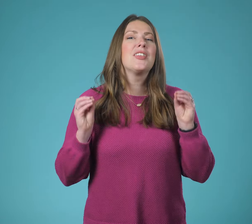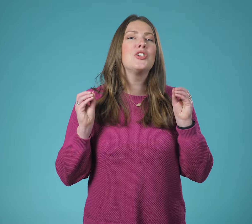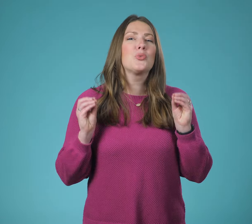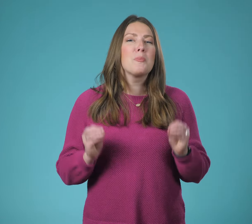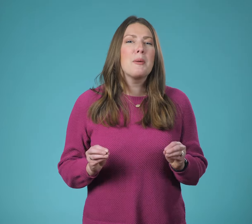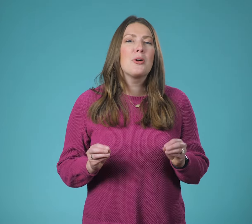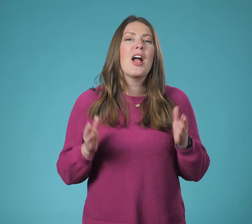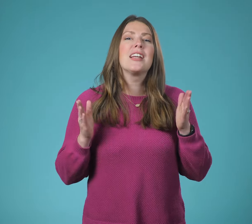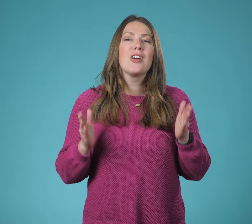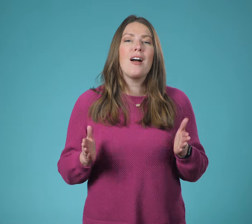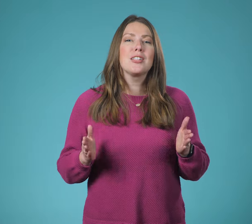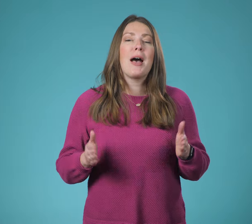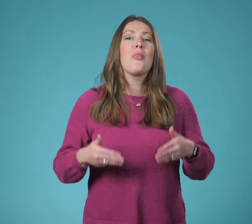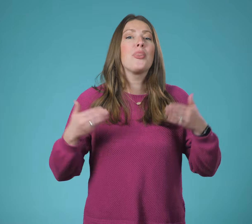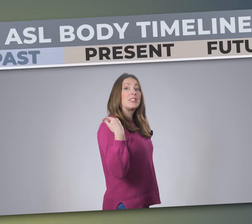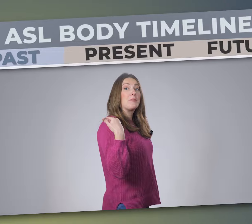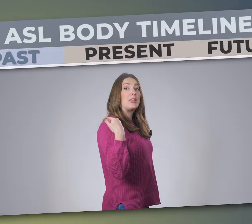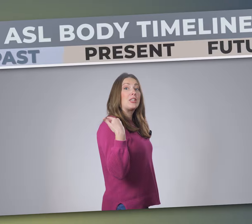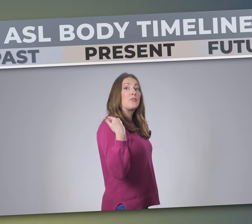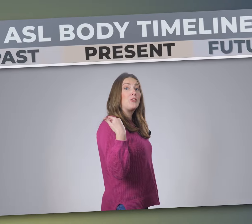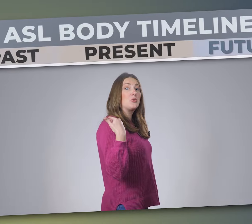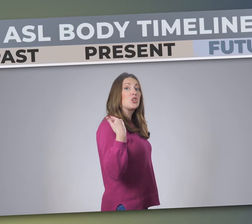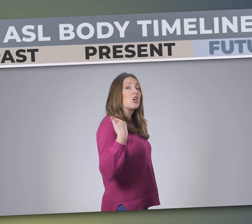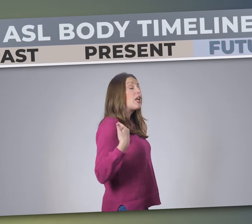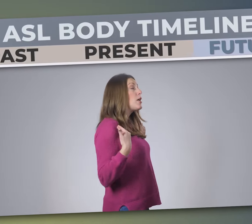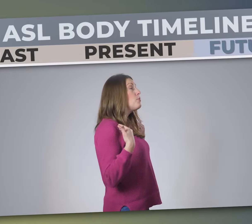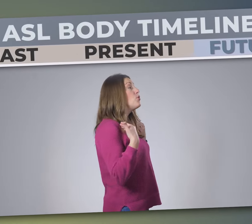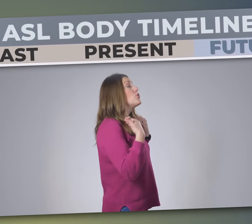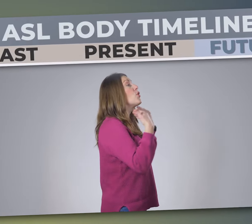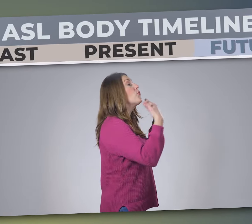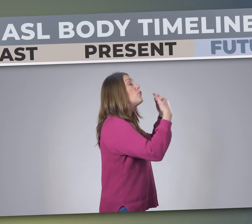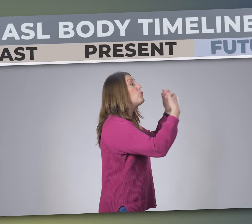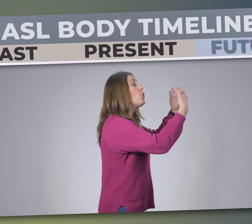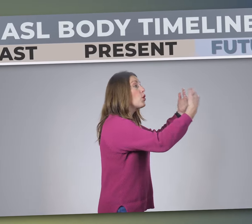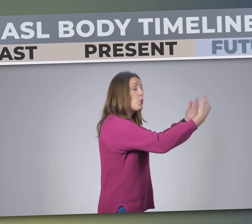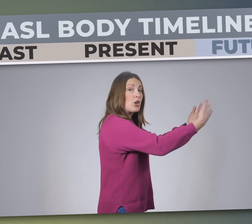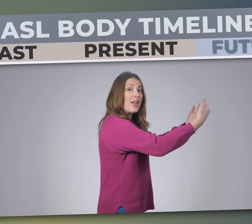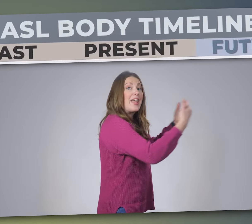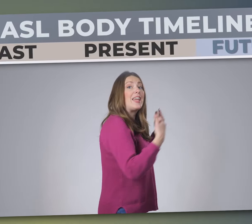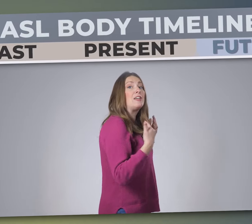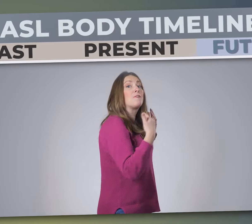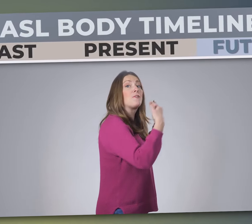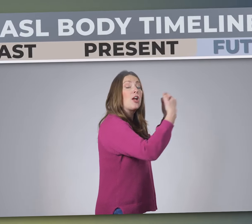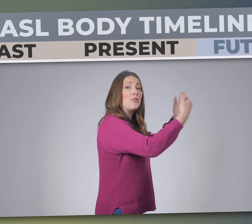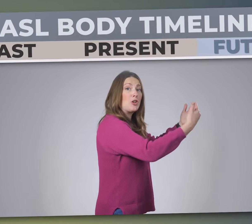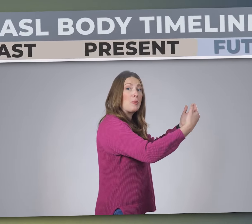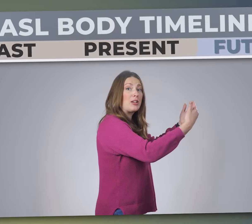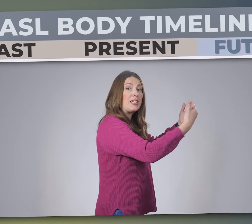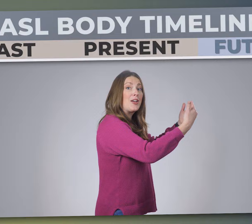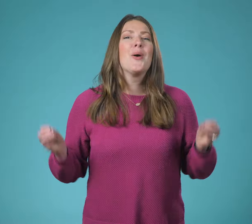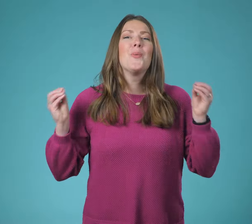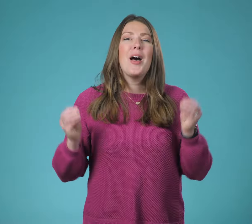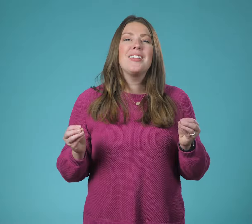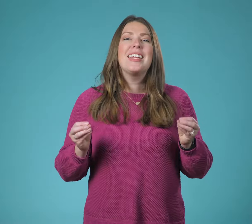then you'll remember I talked about the body timeline for past present and future well